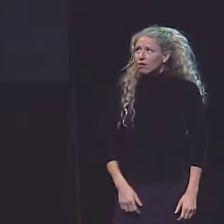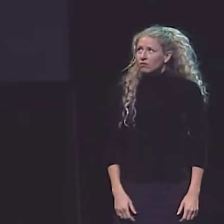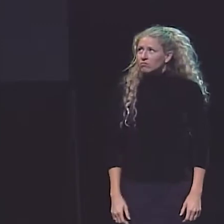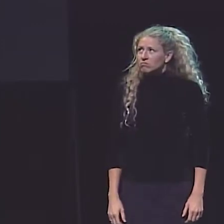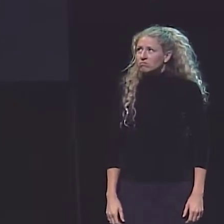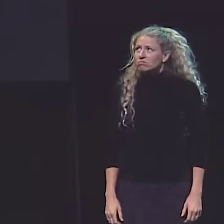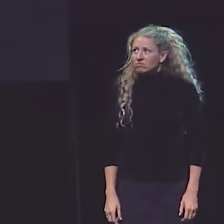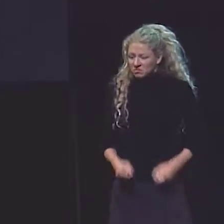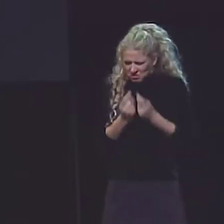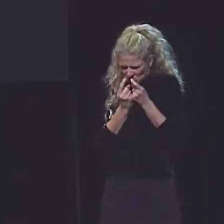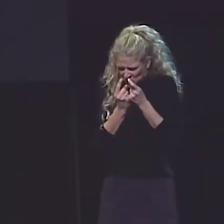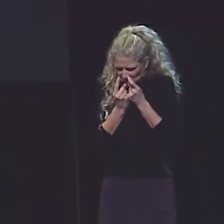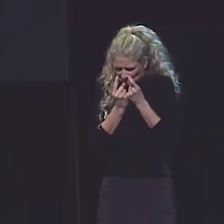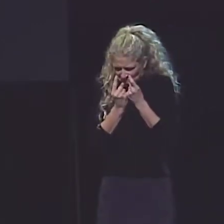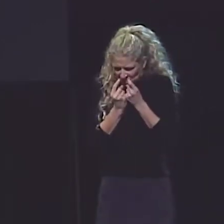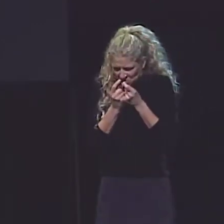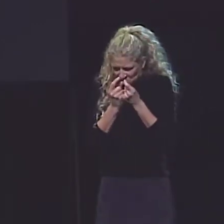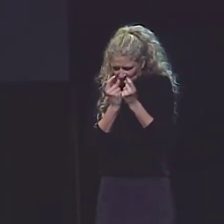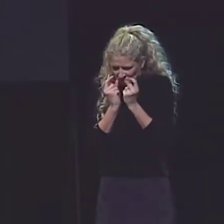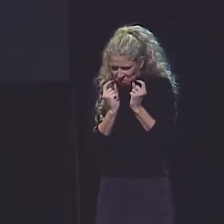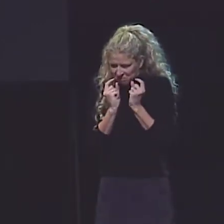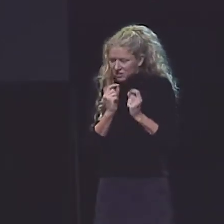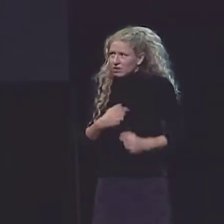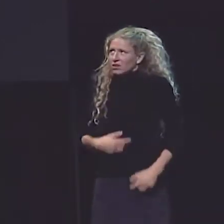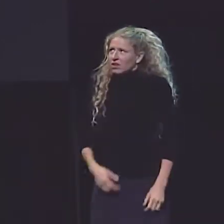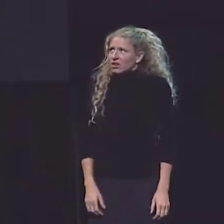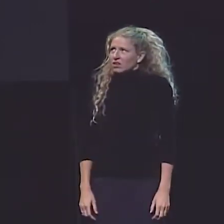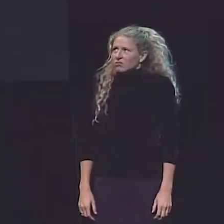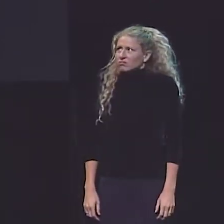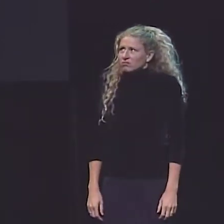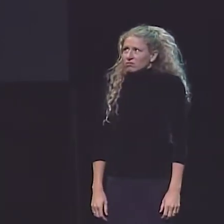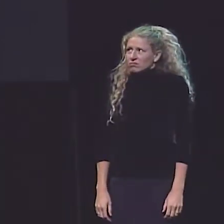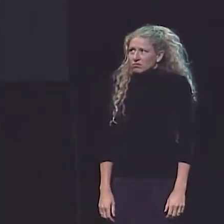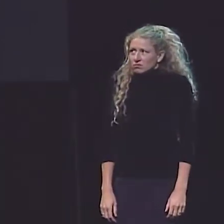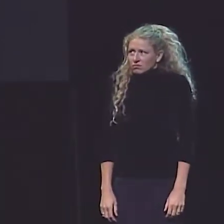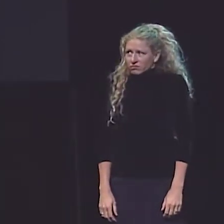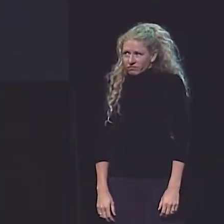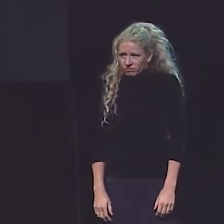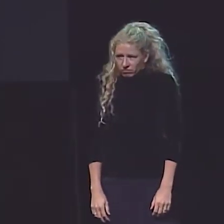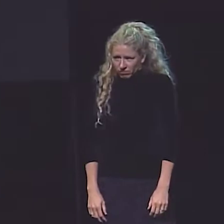AND HE SAID, "FOLLOW ME," WITH HIS LITTLE MUSTACHE AND HIS FLARING NOSE.